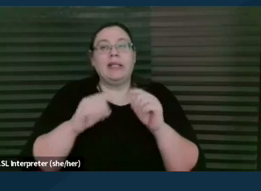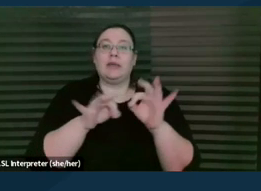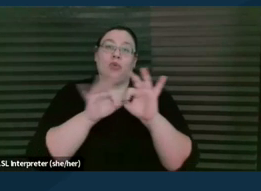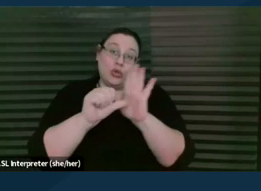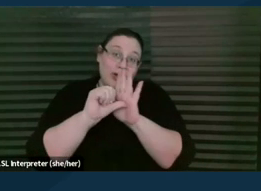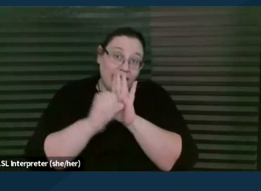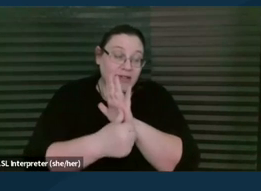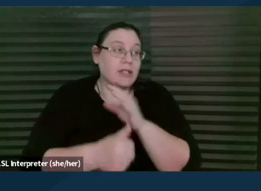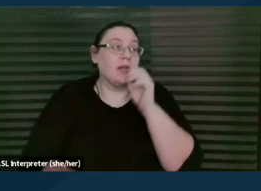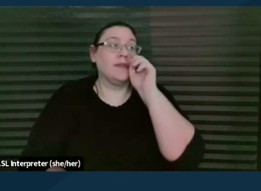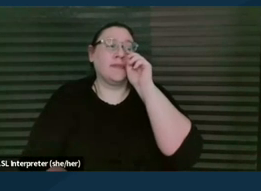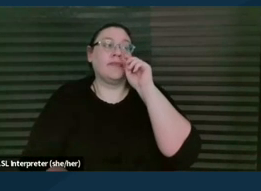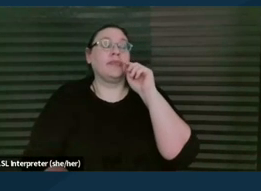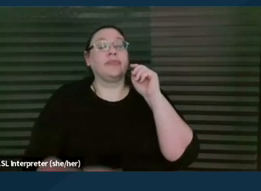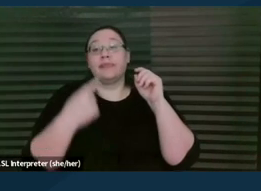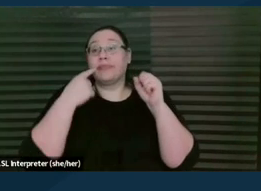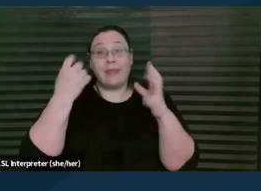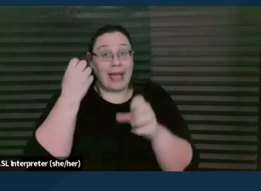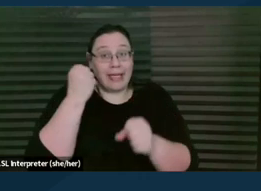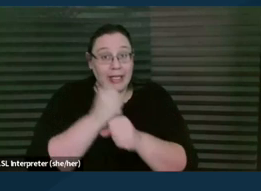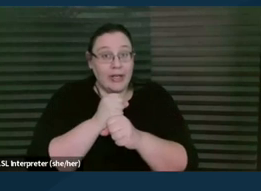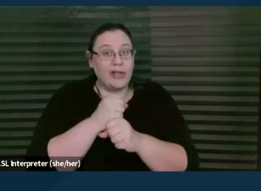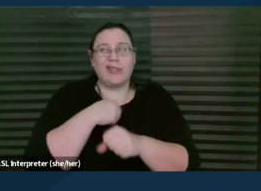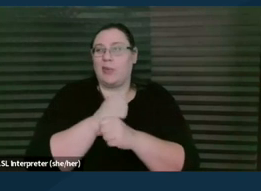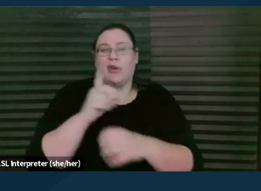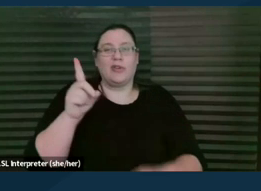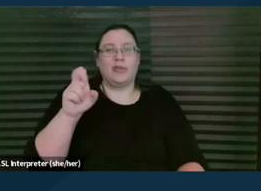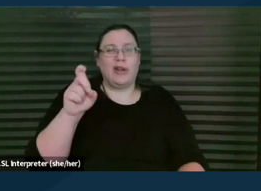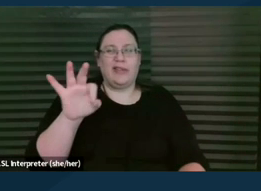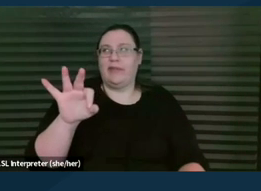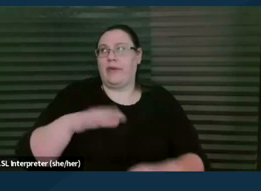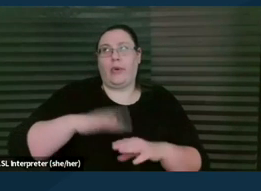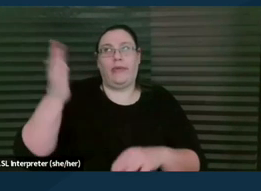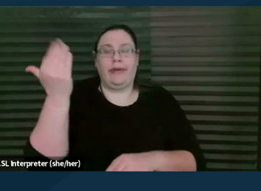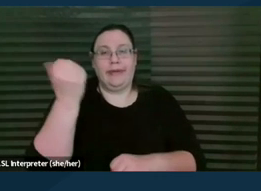I've said for many years, I've been at DREDF for, you know, 15-plus years, that